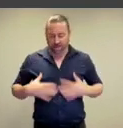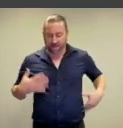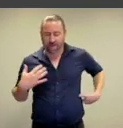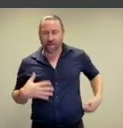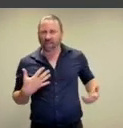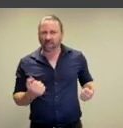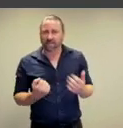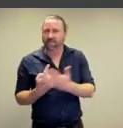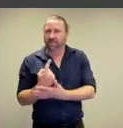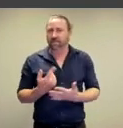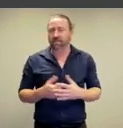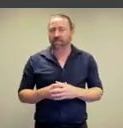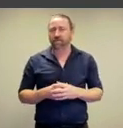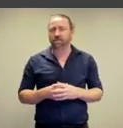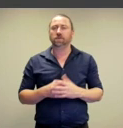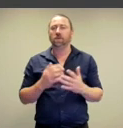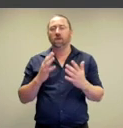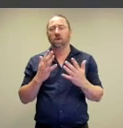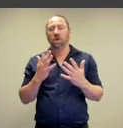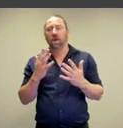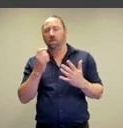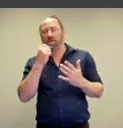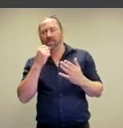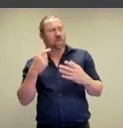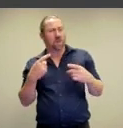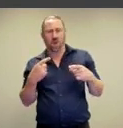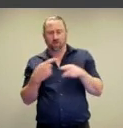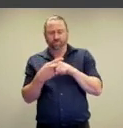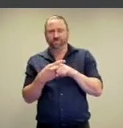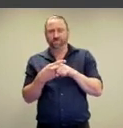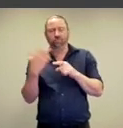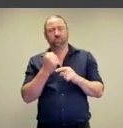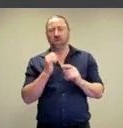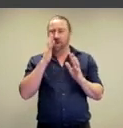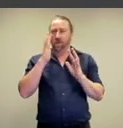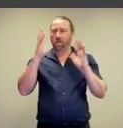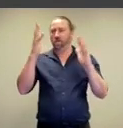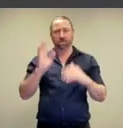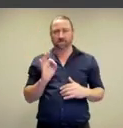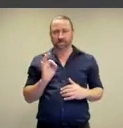and scars so there's a kind of